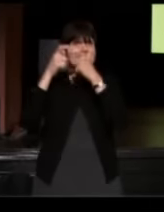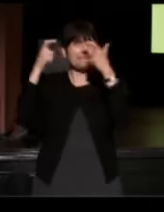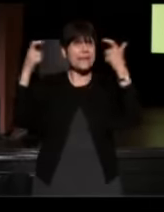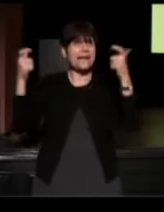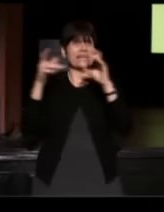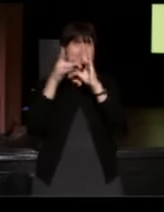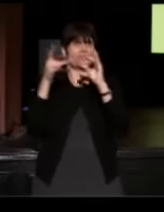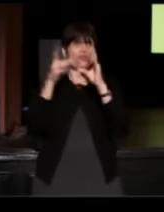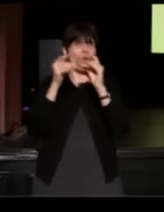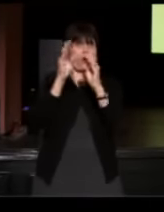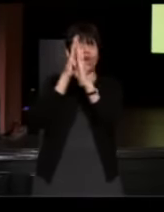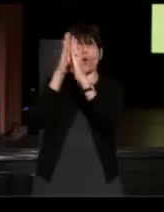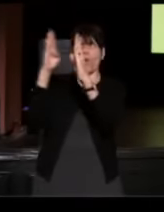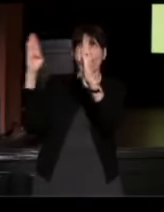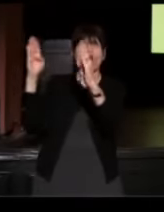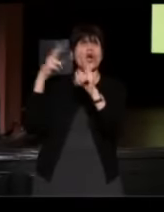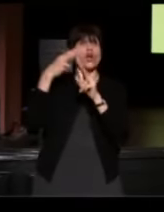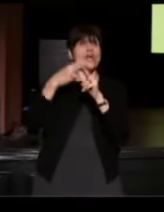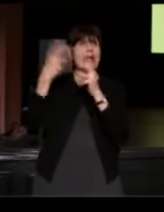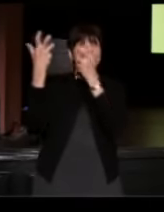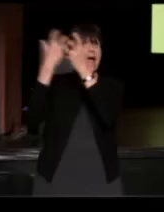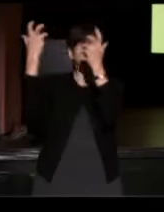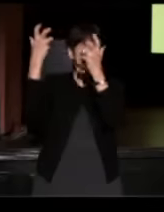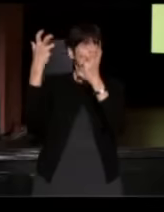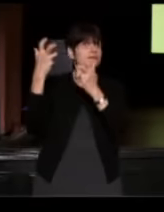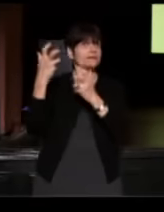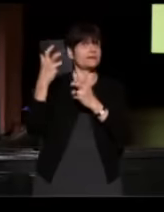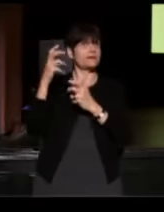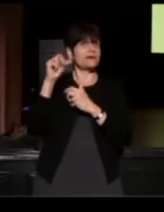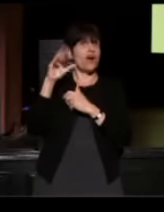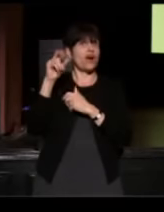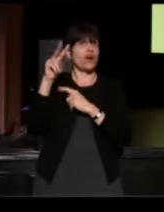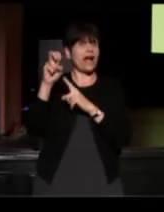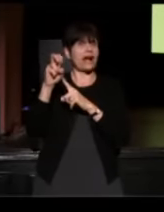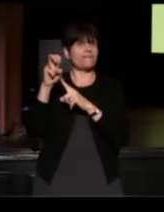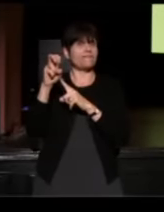Her name matched up in the archive and we found out that she had recorded.